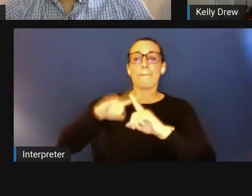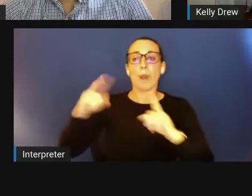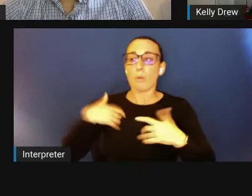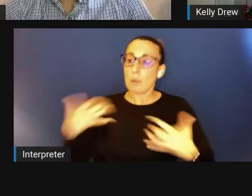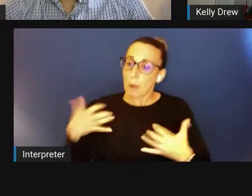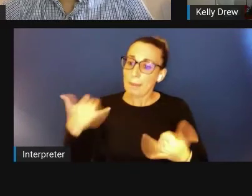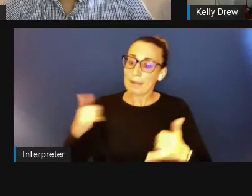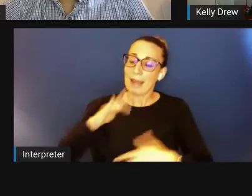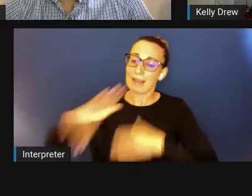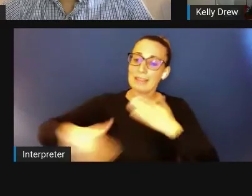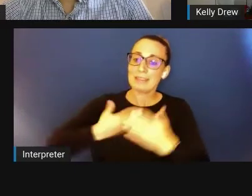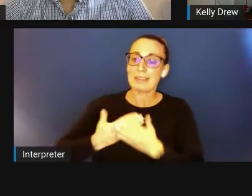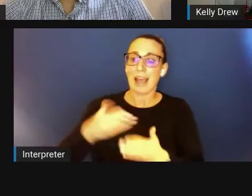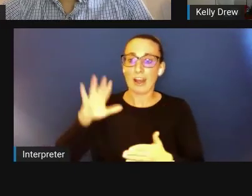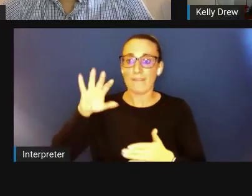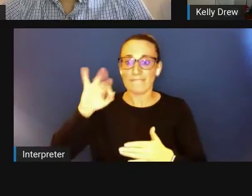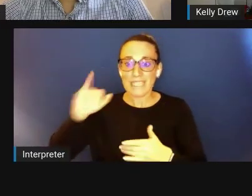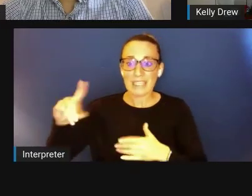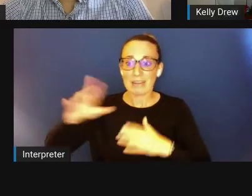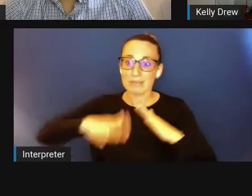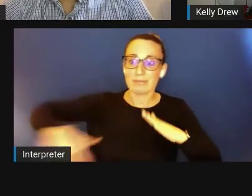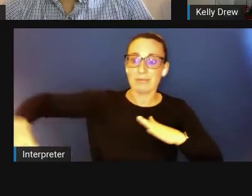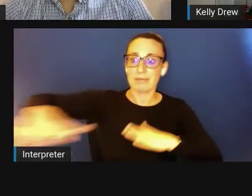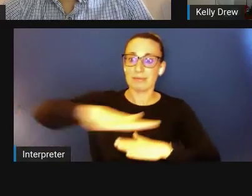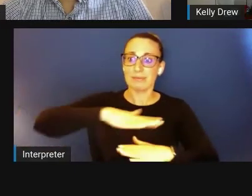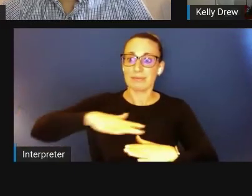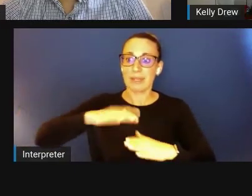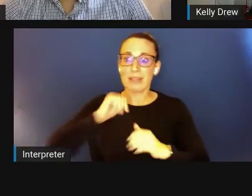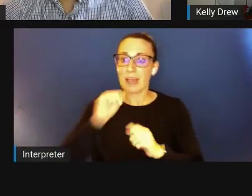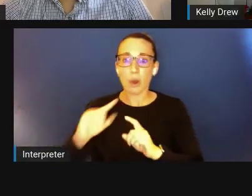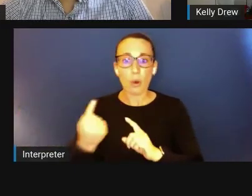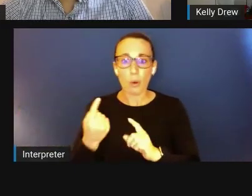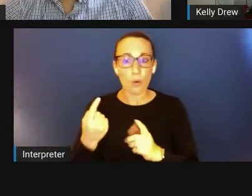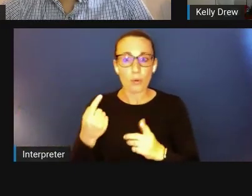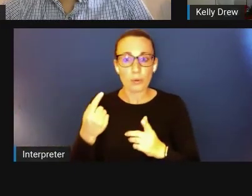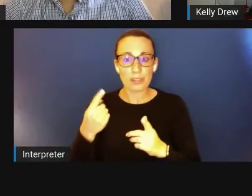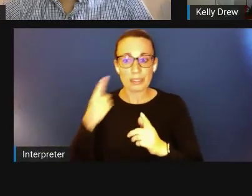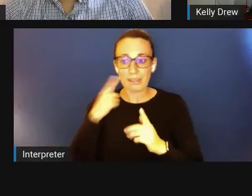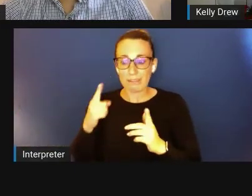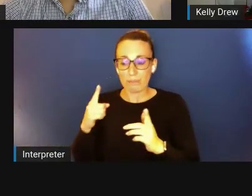not just be relegated to a narrow set of opportunities,